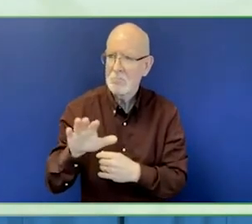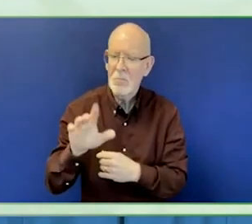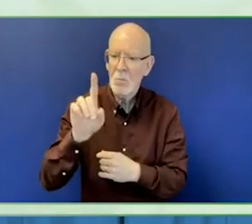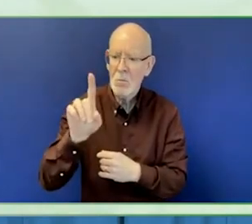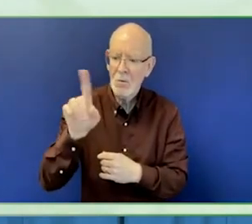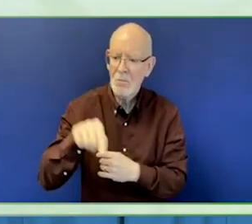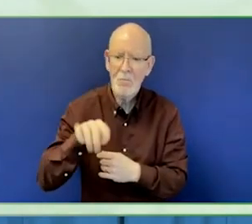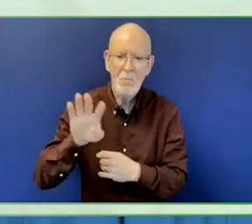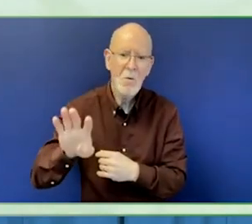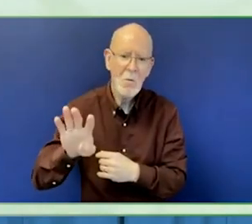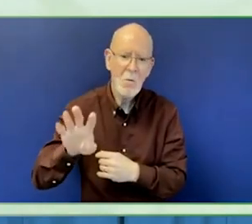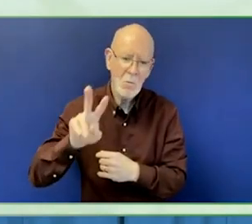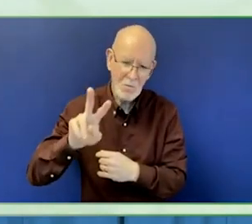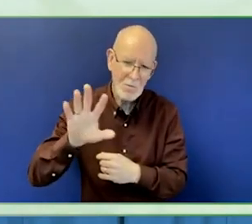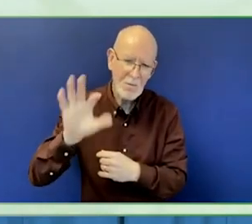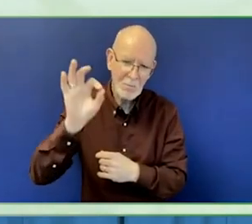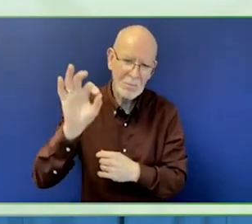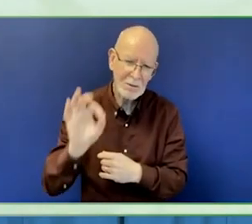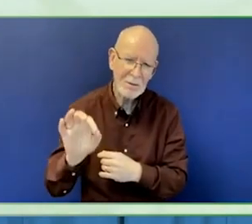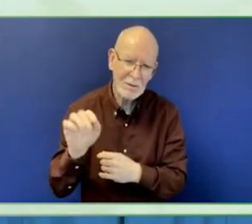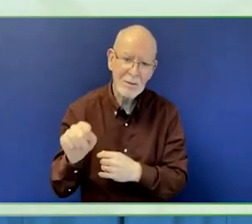it covered 81 cities of Turkey.